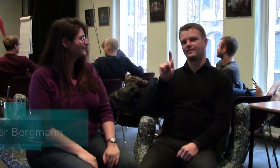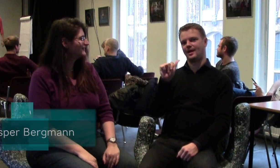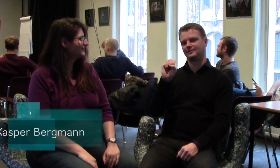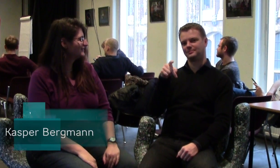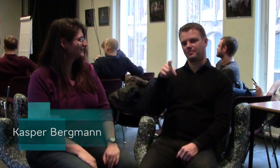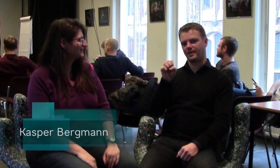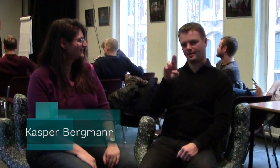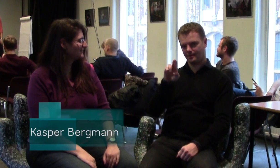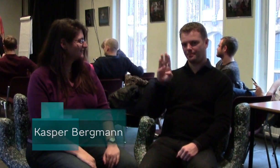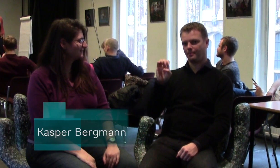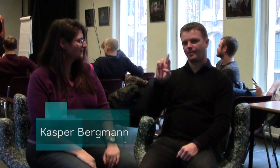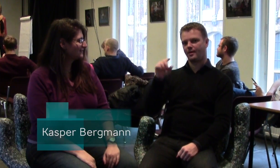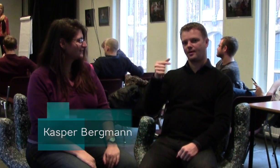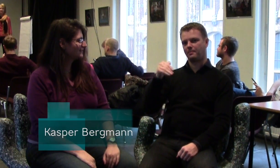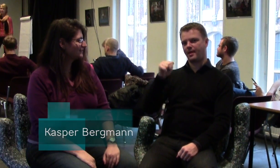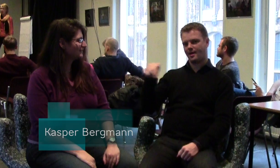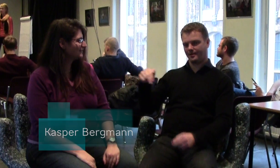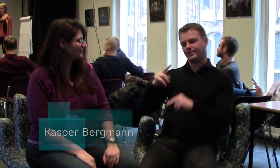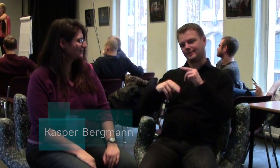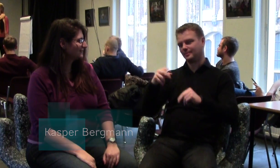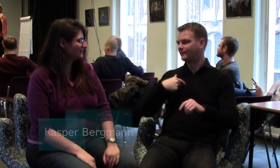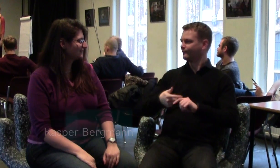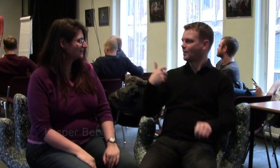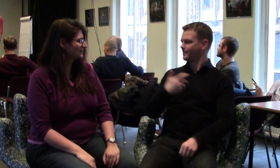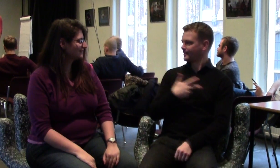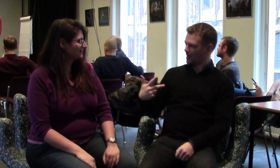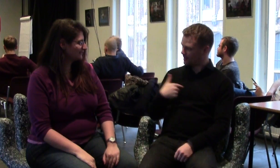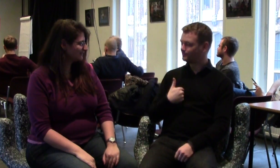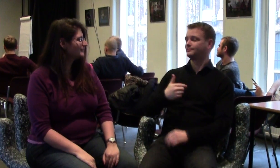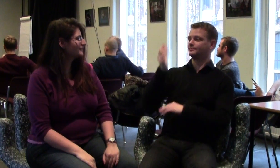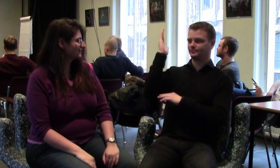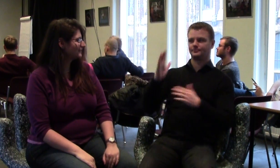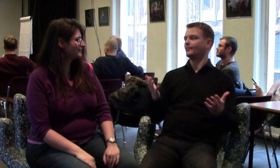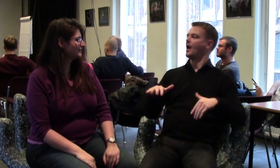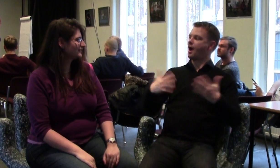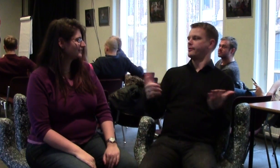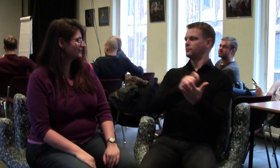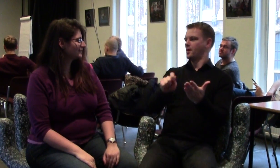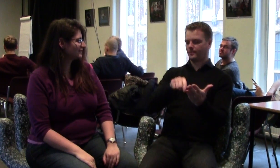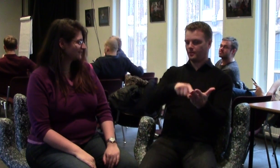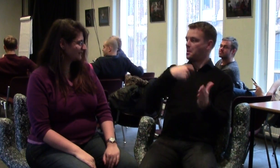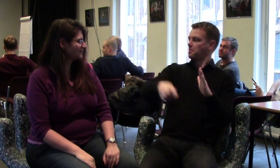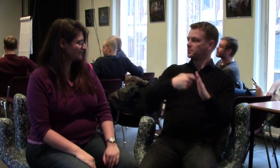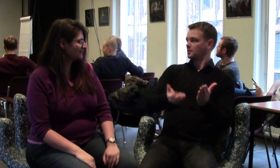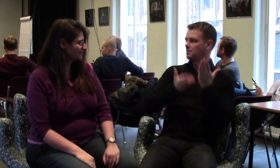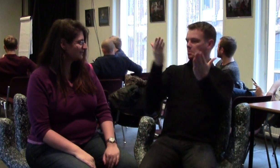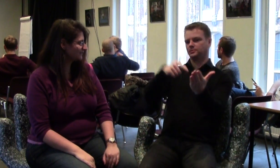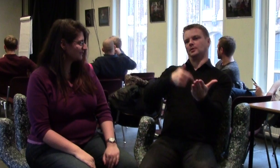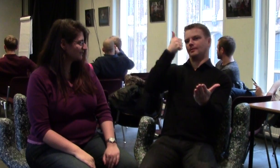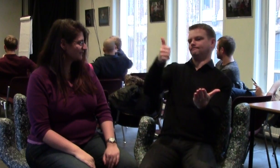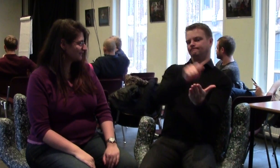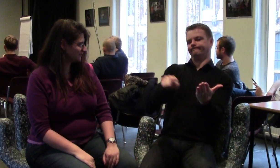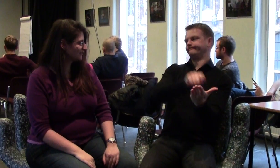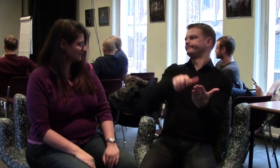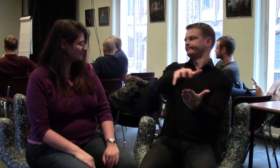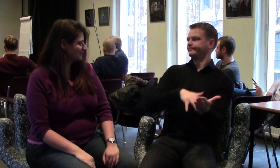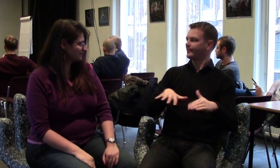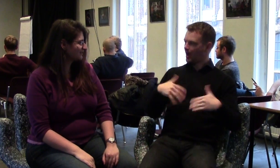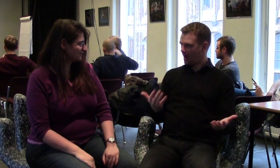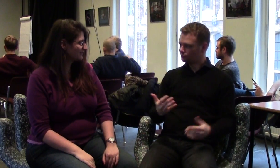My name is Kasper Bergmann and I'm from Denmark. I presented about how to create a good proposal.